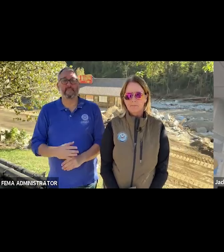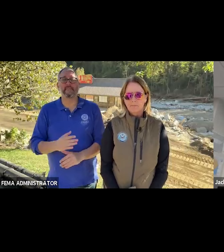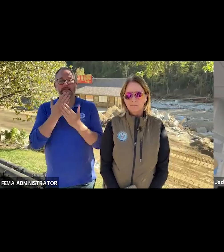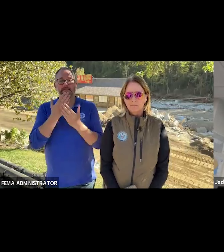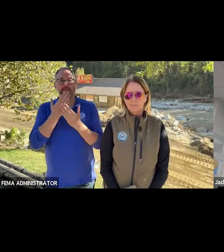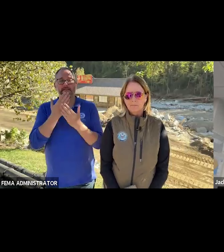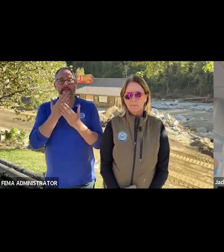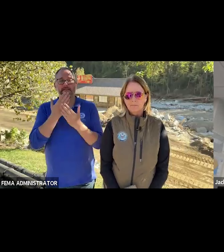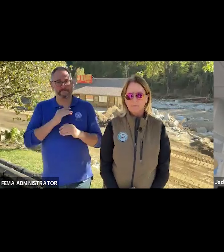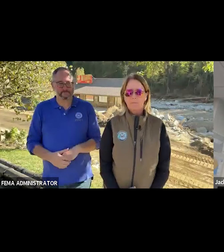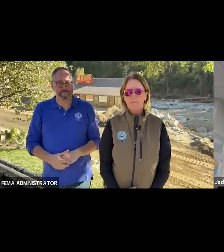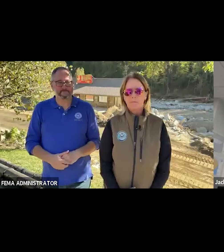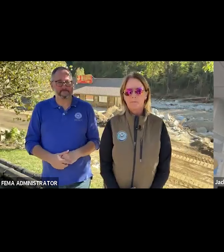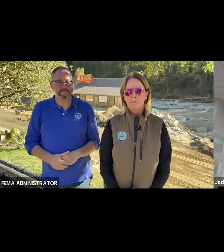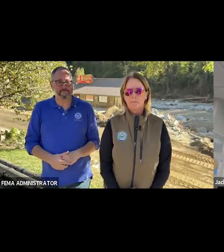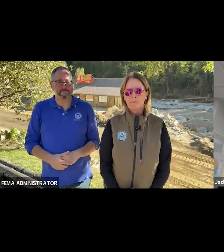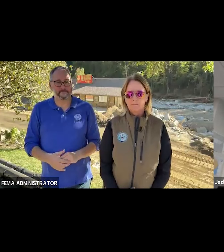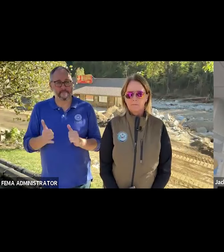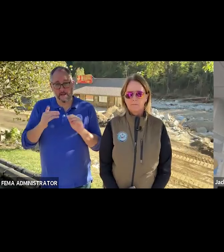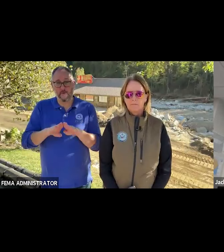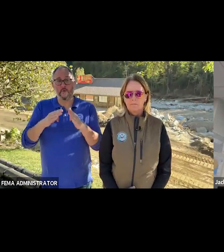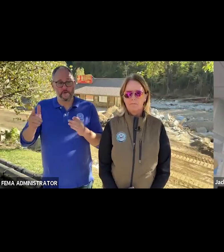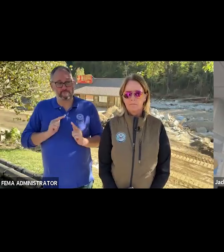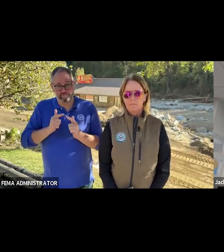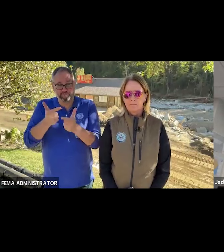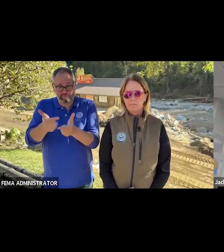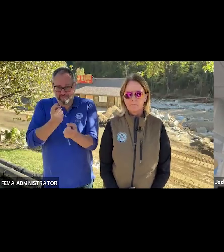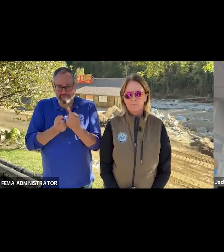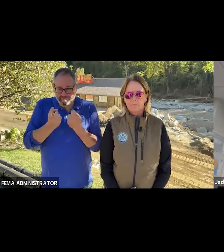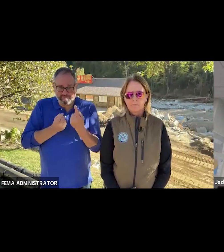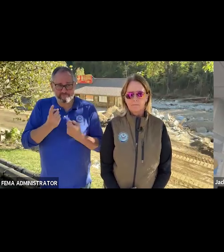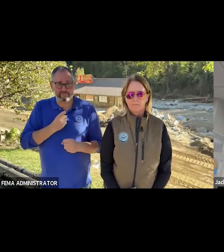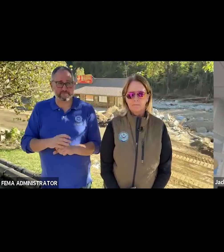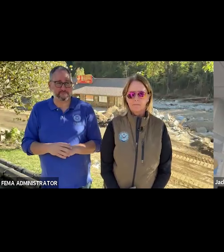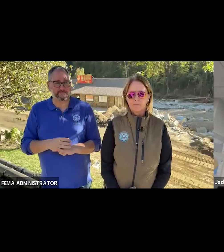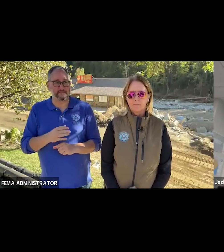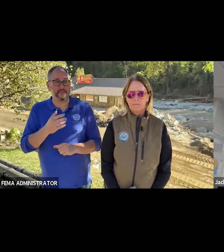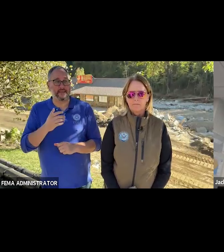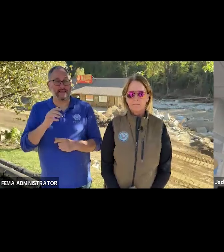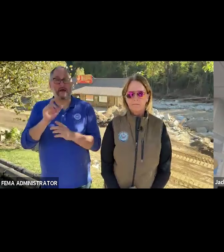I will now open it up to questions from the media. If you have a question, please raise your hand and we'll call on you.